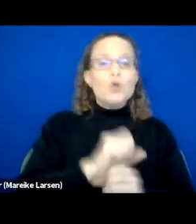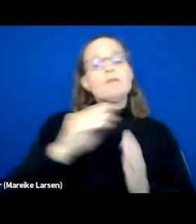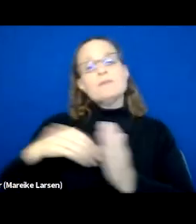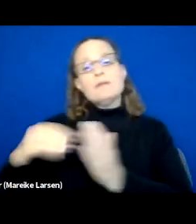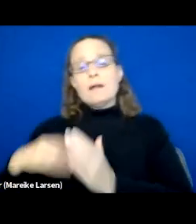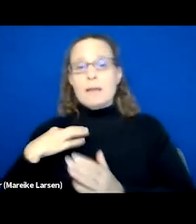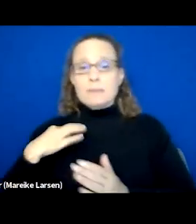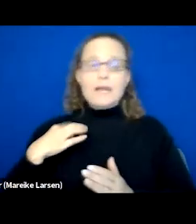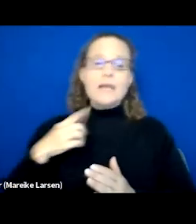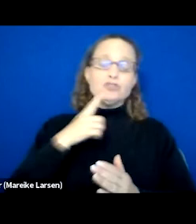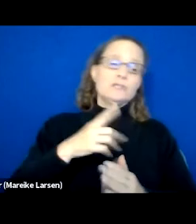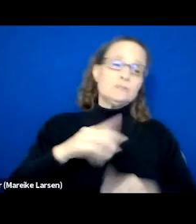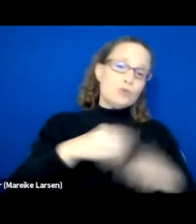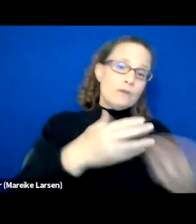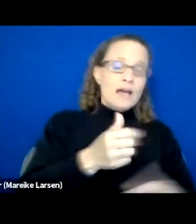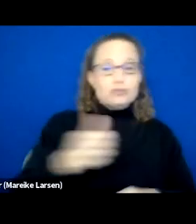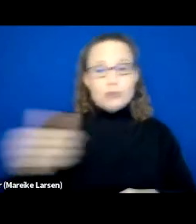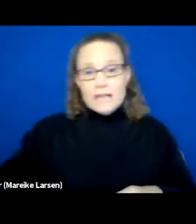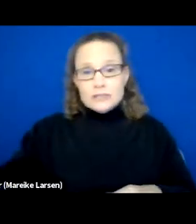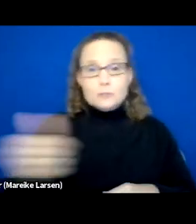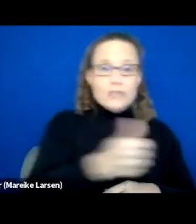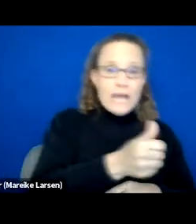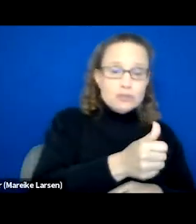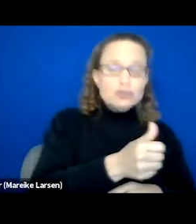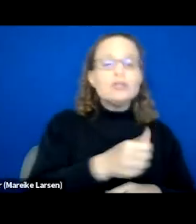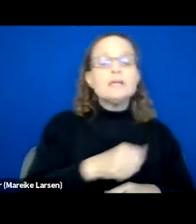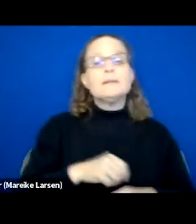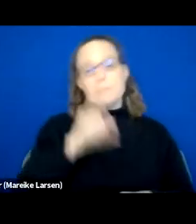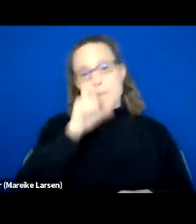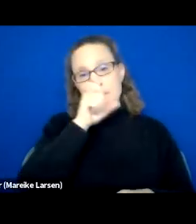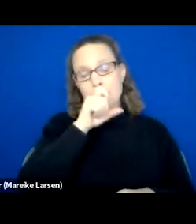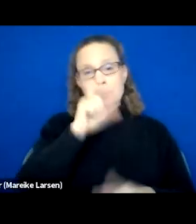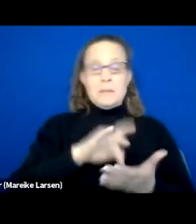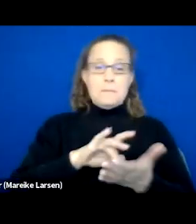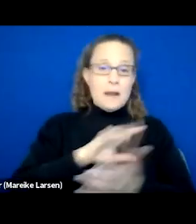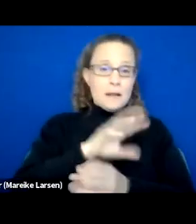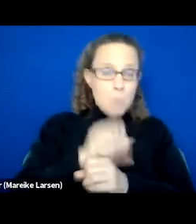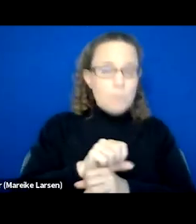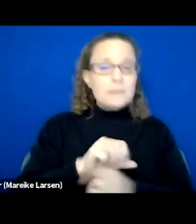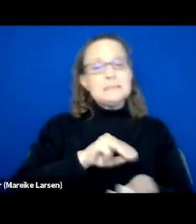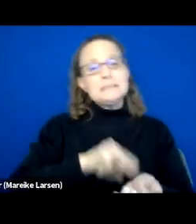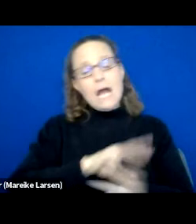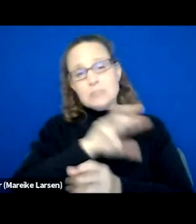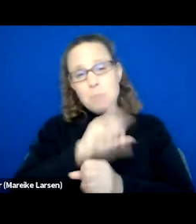providing transportation to, and from housing, viewings, medical appointments, doctors appointments, anything like that.